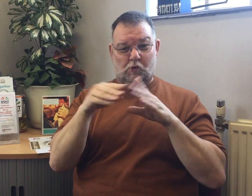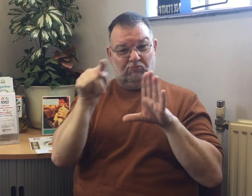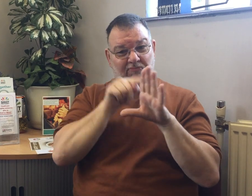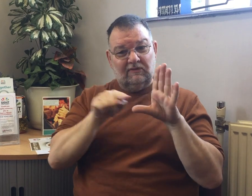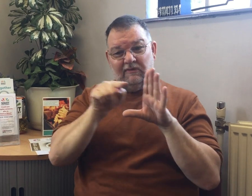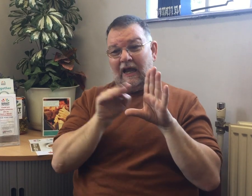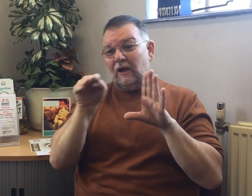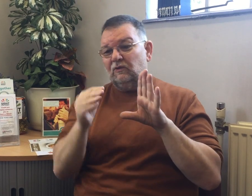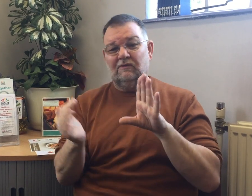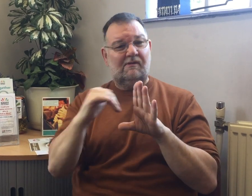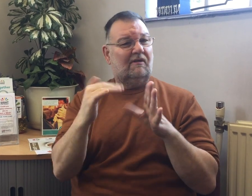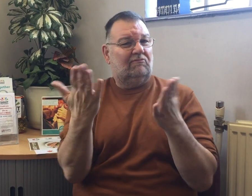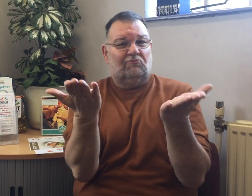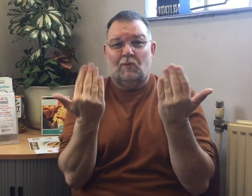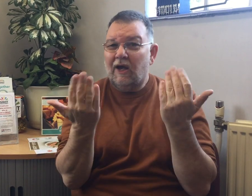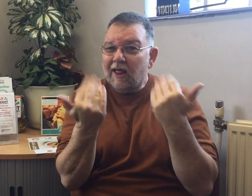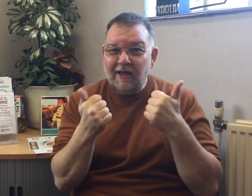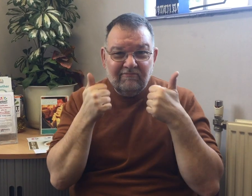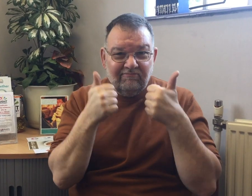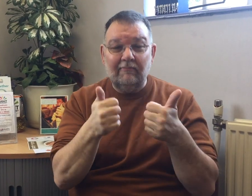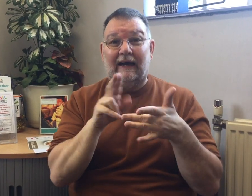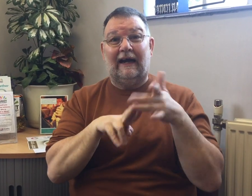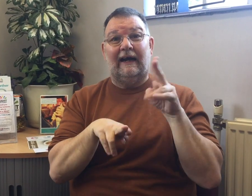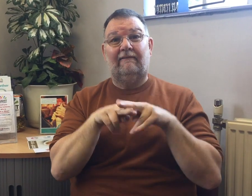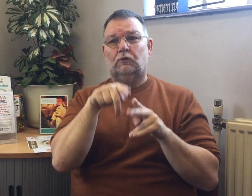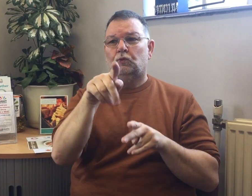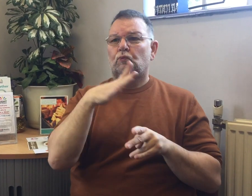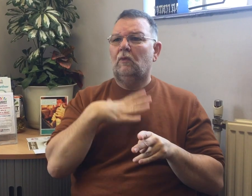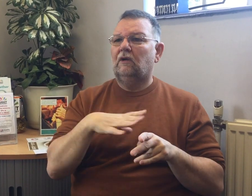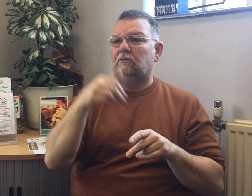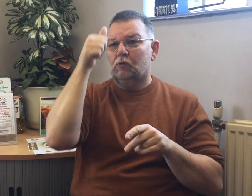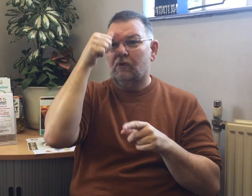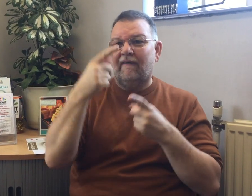You don't have to live in Surrey to get involved, residents outside of Surrey are also welcome to come and join